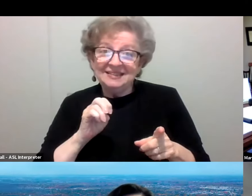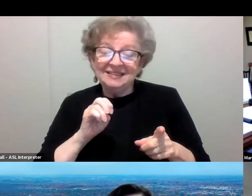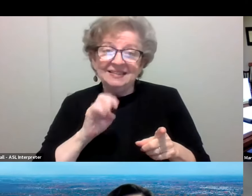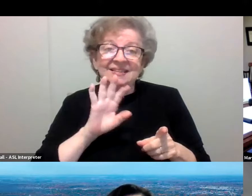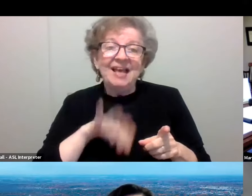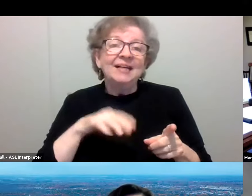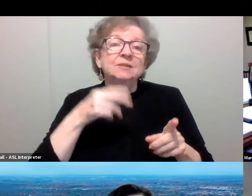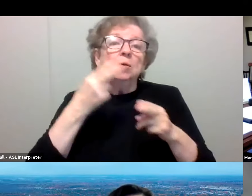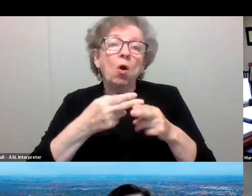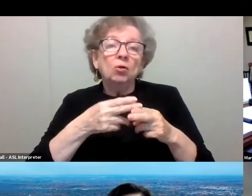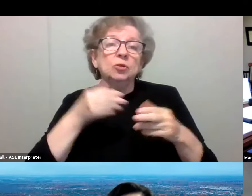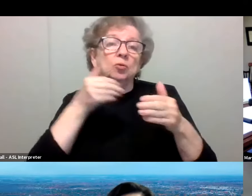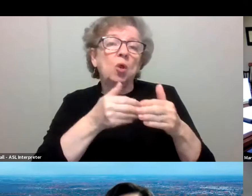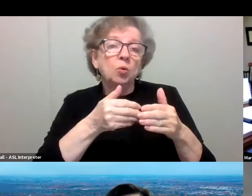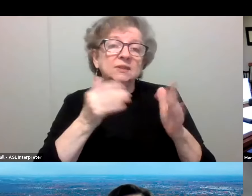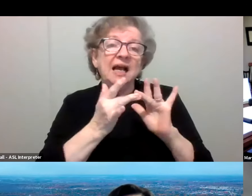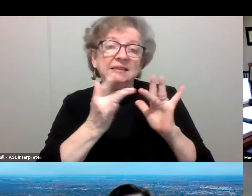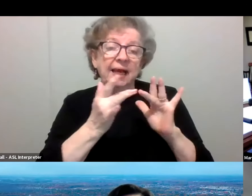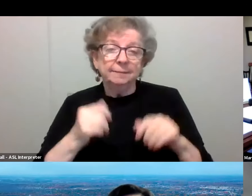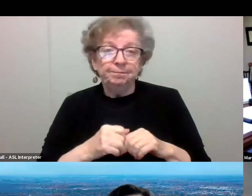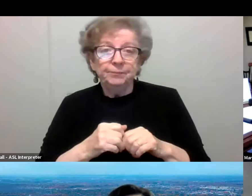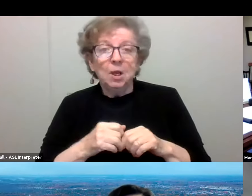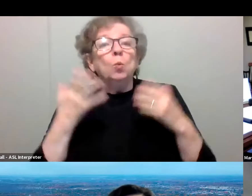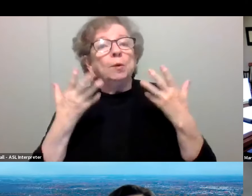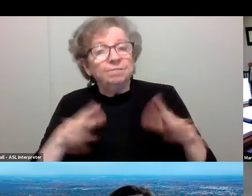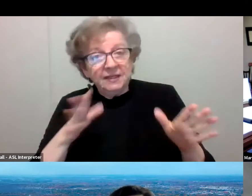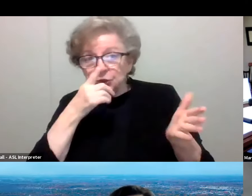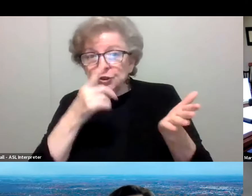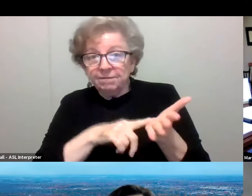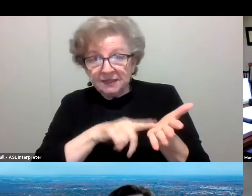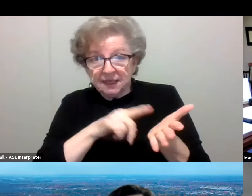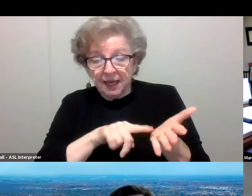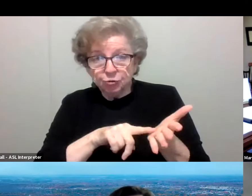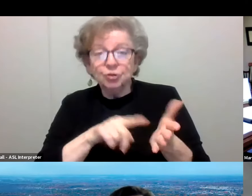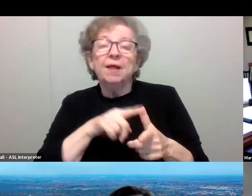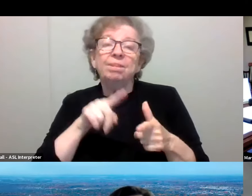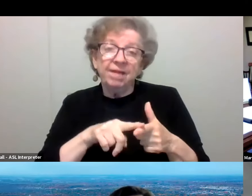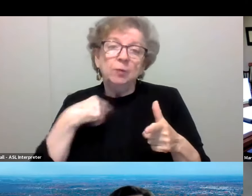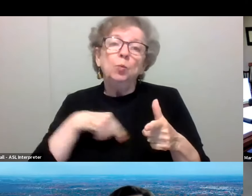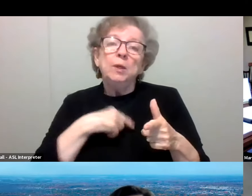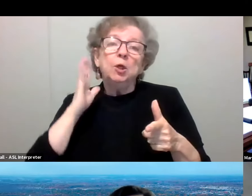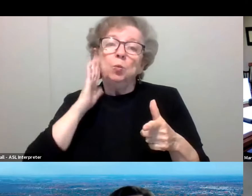So after the case investigation is concluded, there will be direct communication